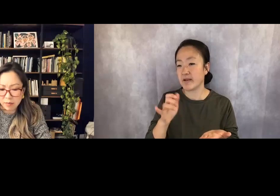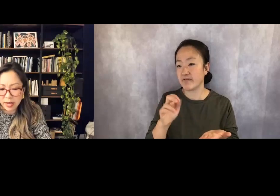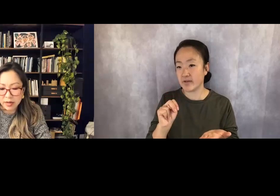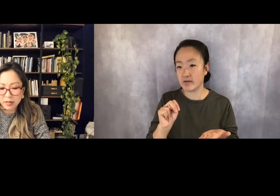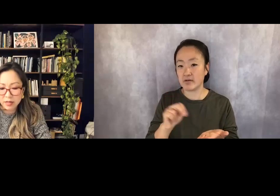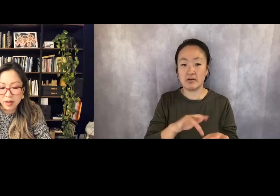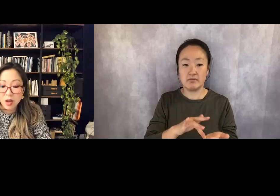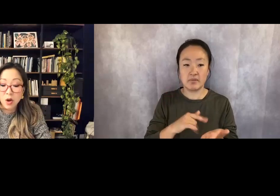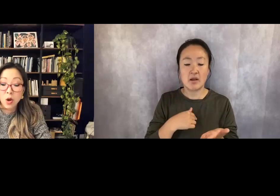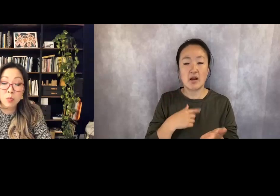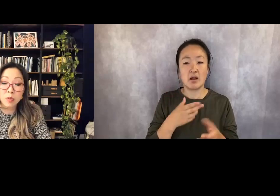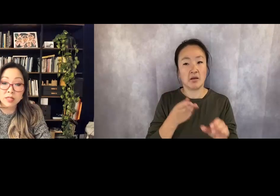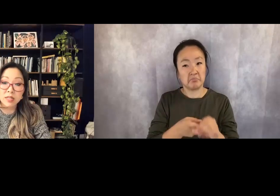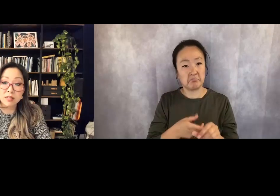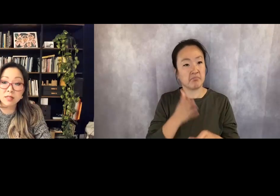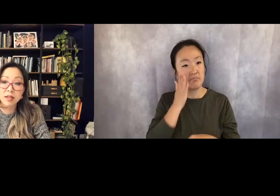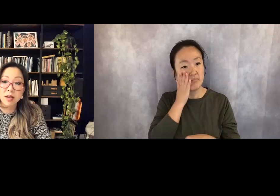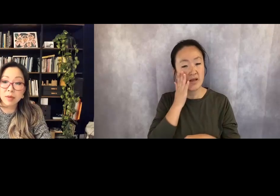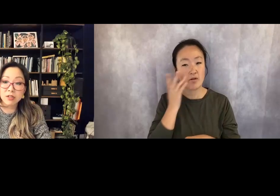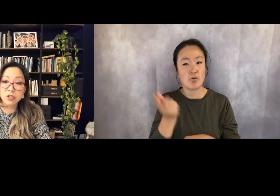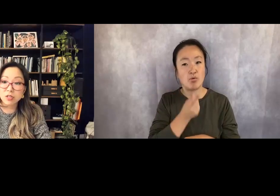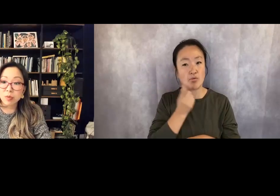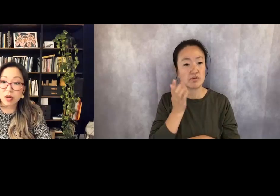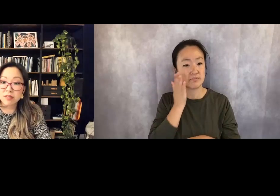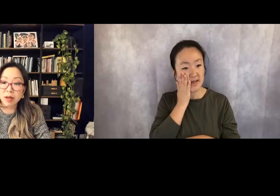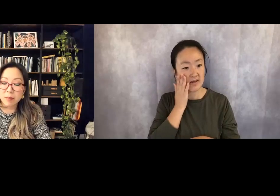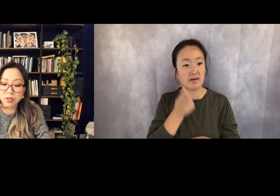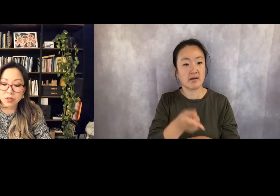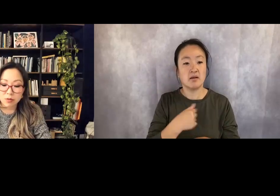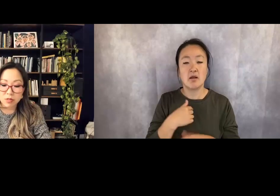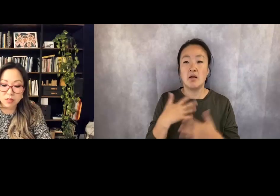in bed, hopelessness, major depressive episodes.